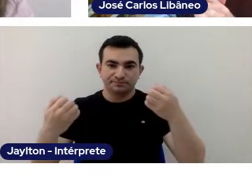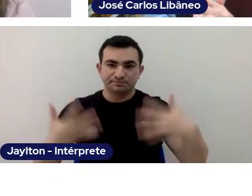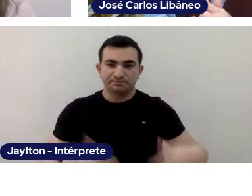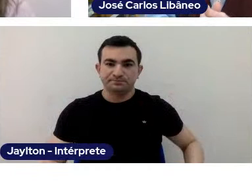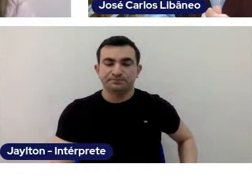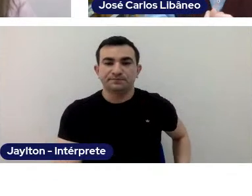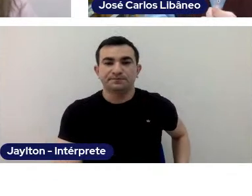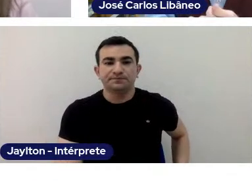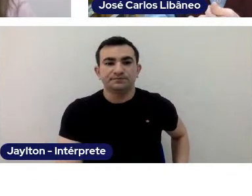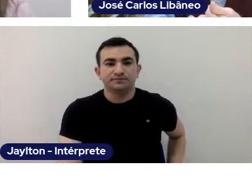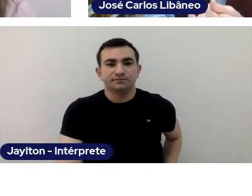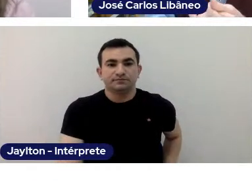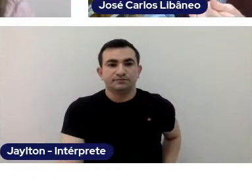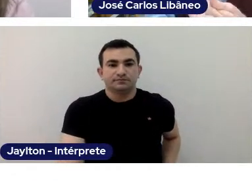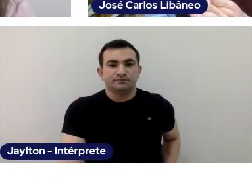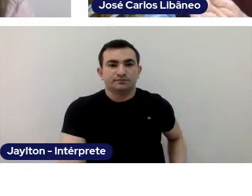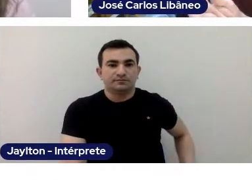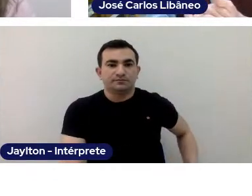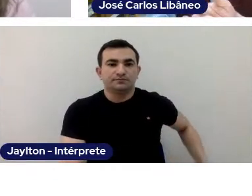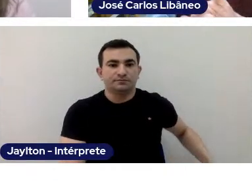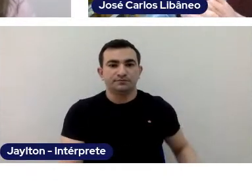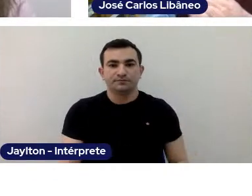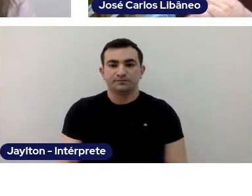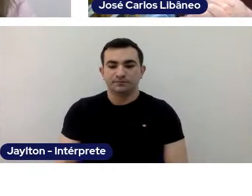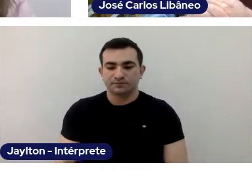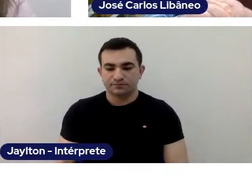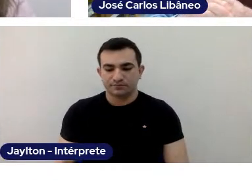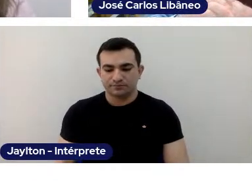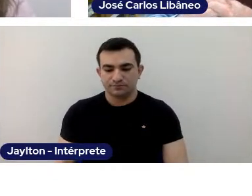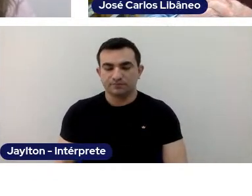Excellent, professor. Daniel, the floor is yours.